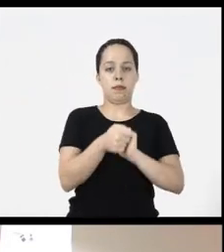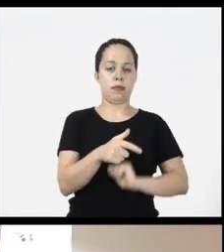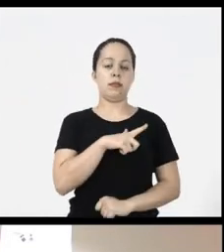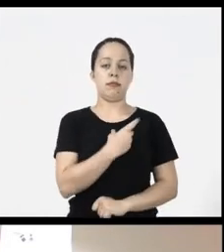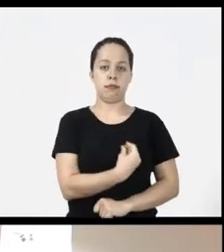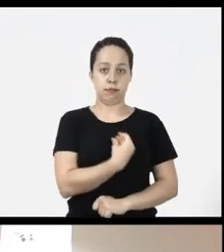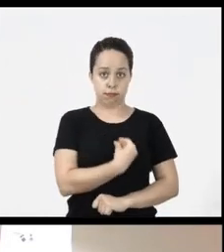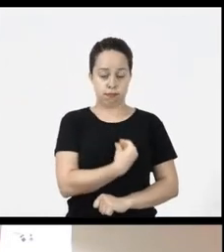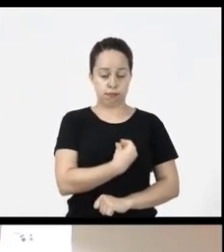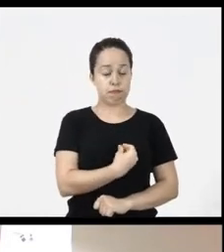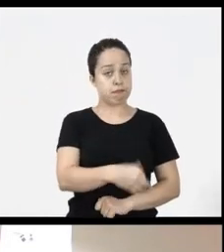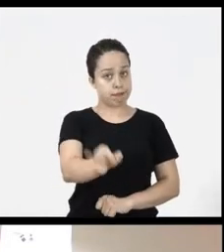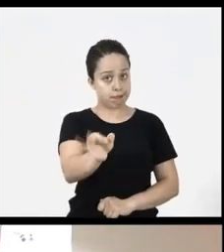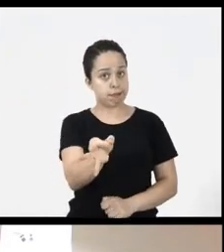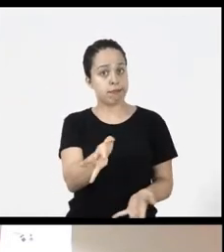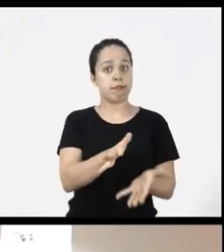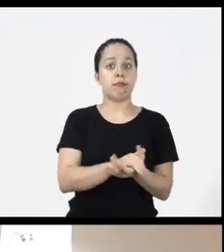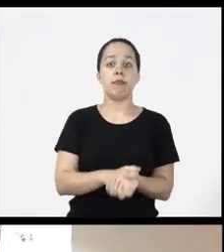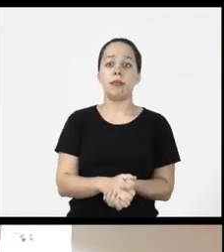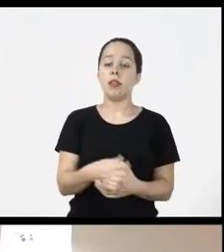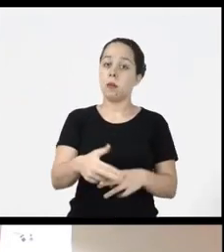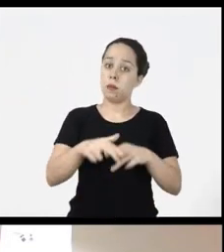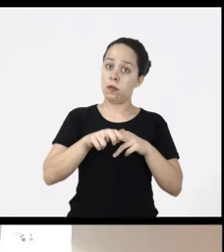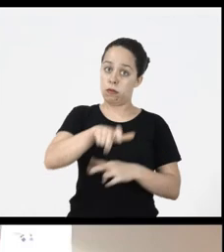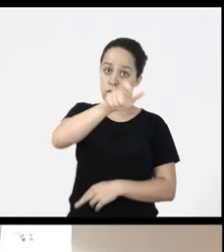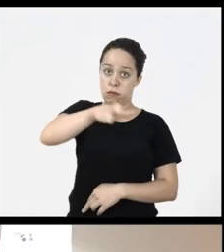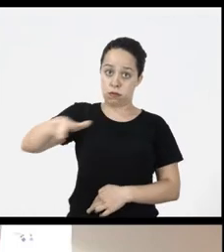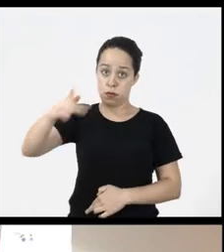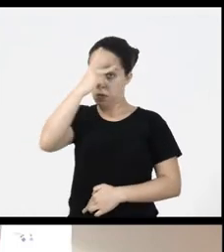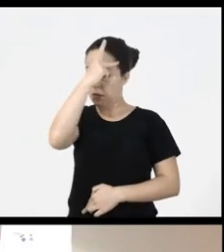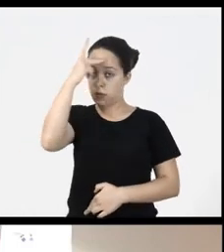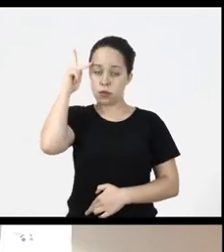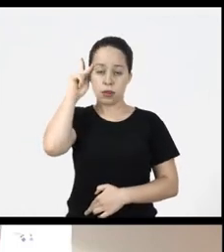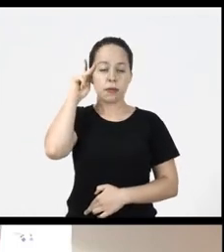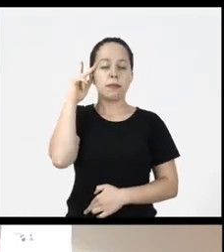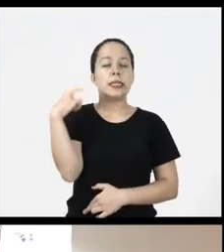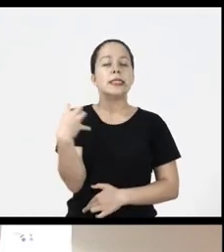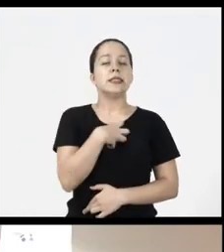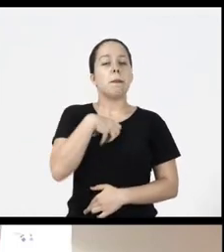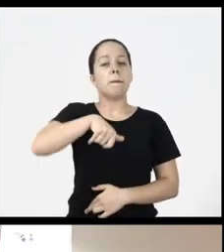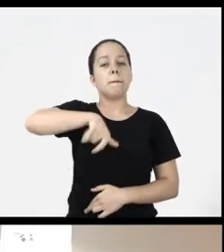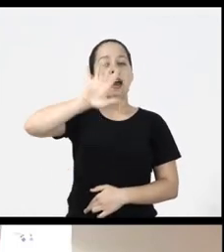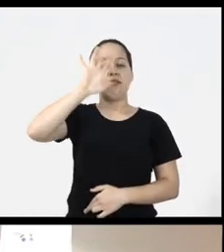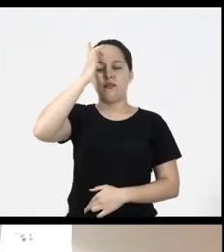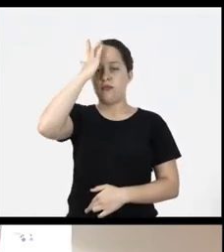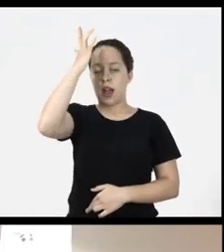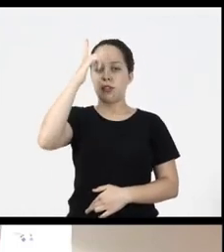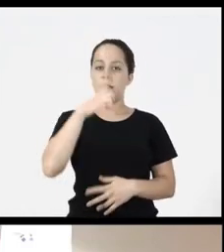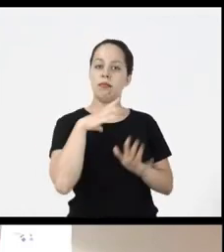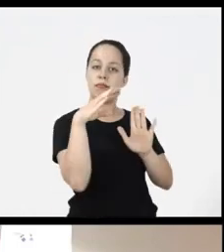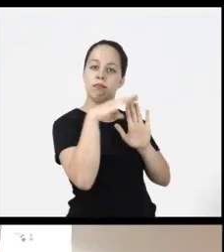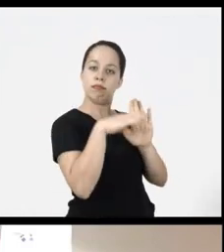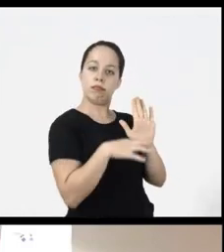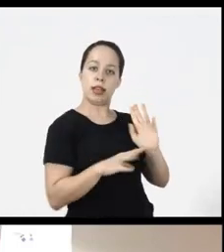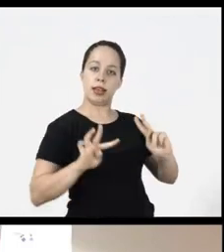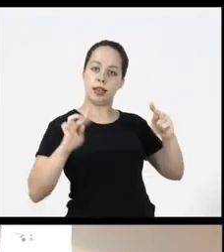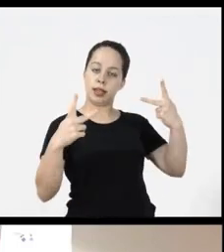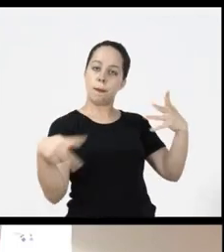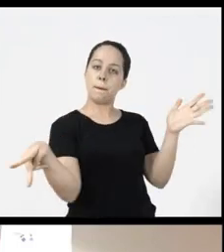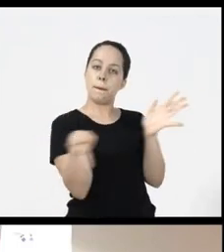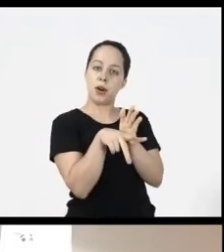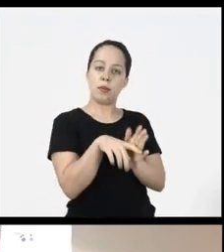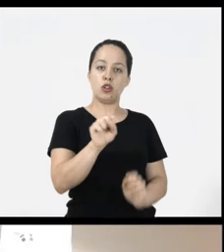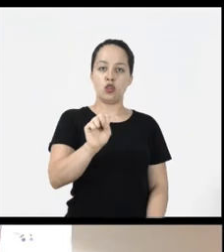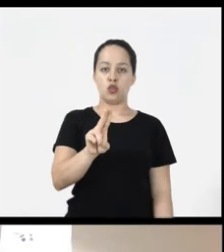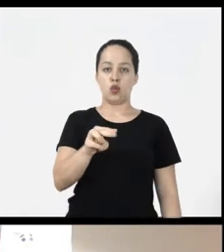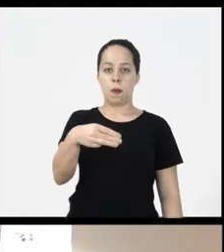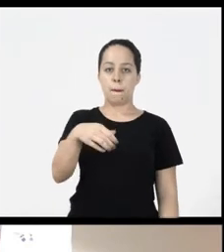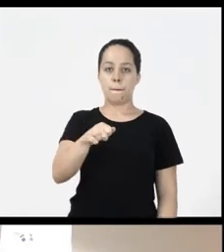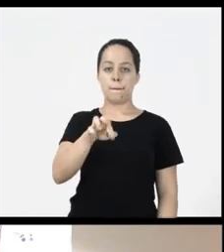on the adapted keyboard is so for these people it’s easier for them to have a link, right, a